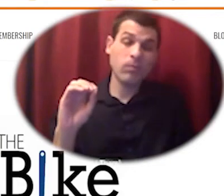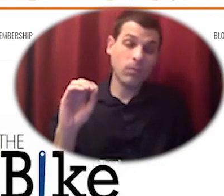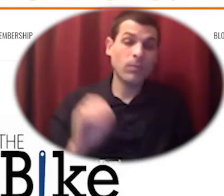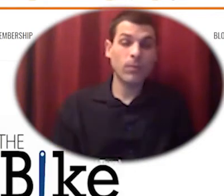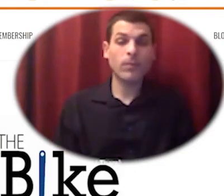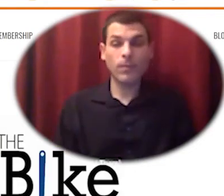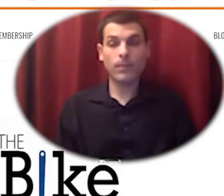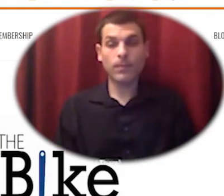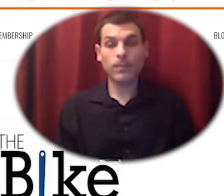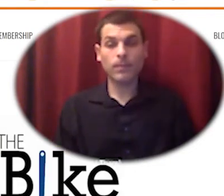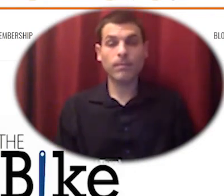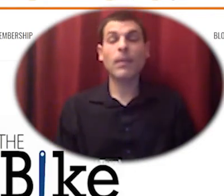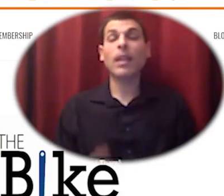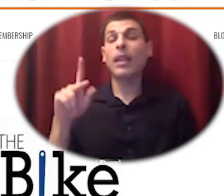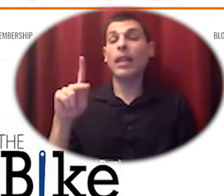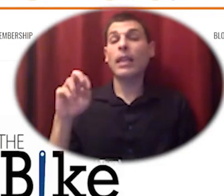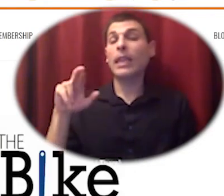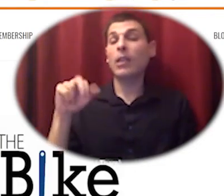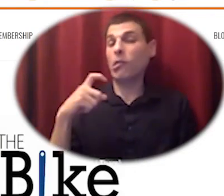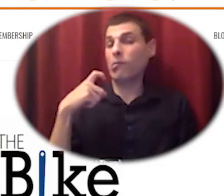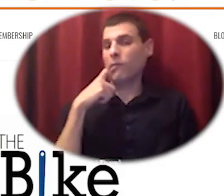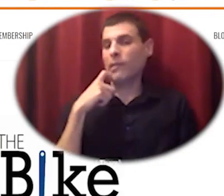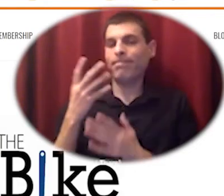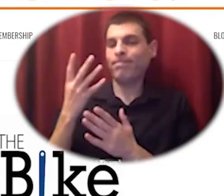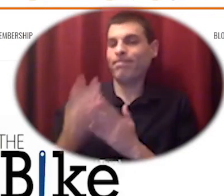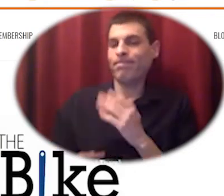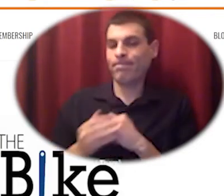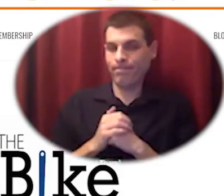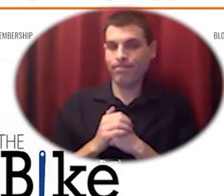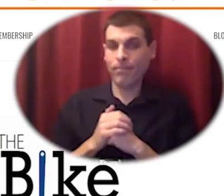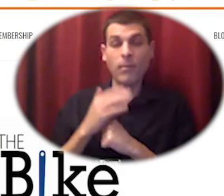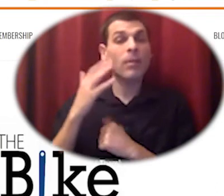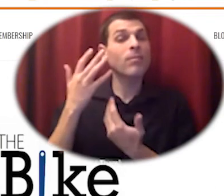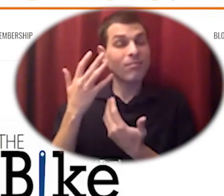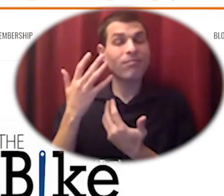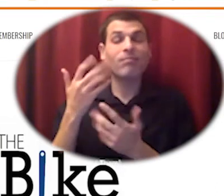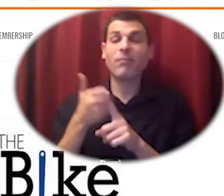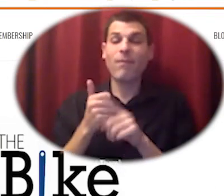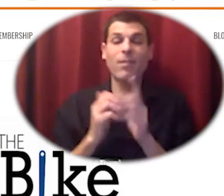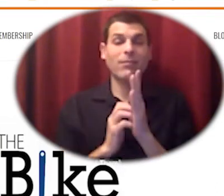we lost Kendra this year after her almost decade-long battle with cancer so thanks for her